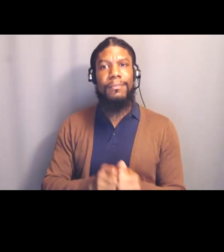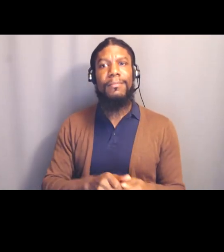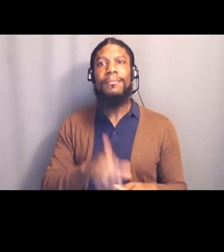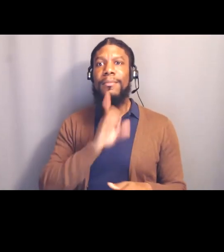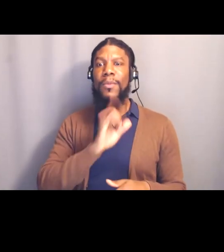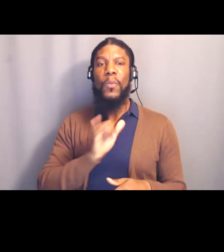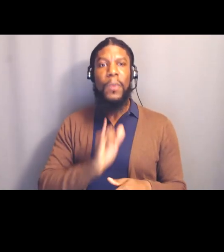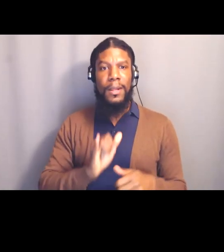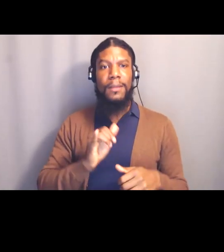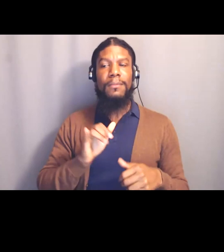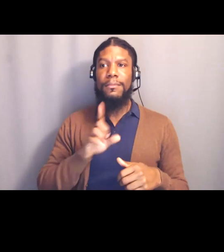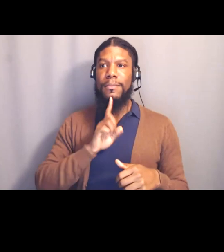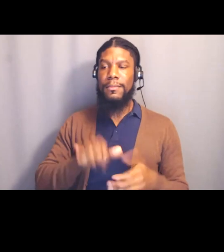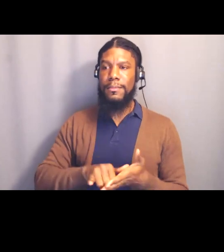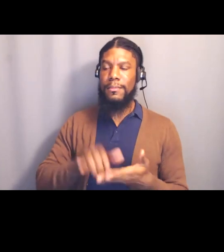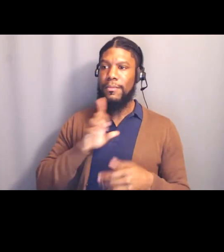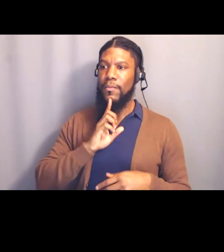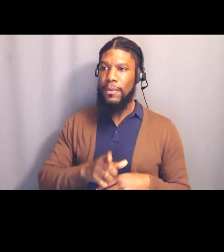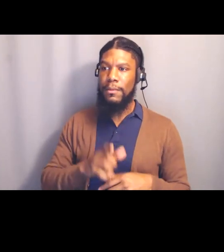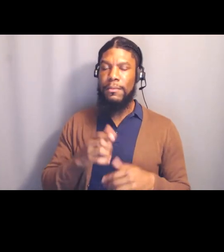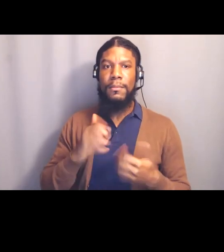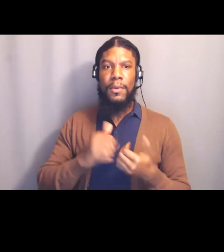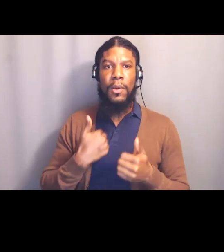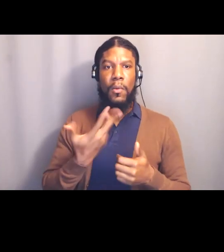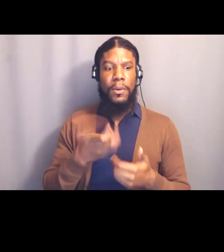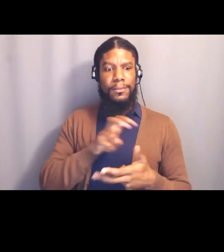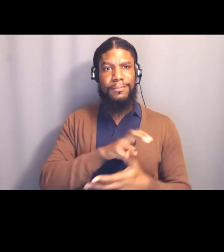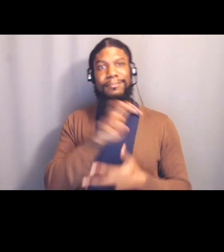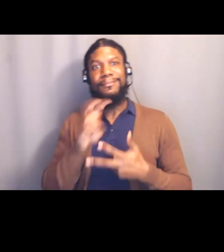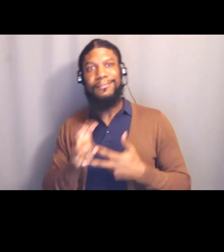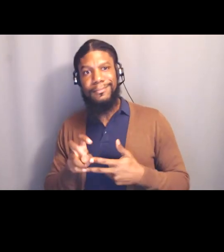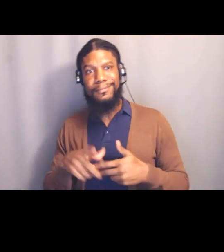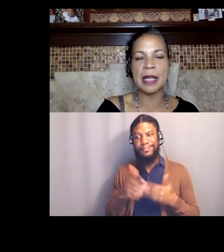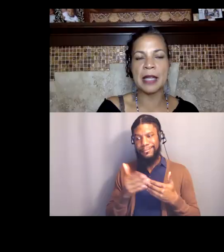most of the remainder of this conversation is what the building looks like,